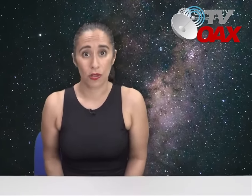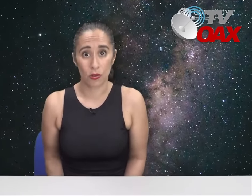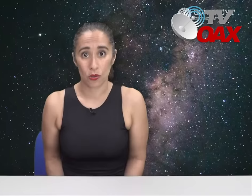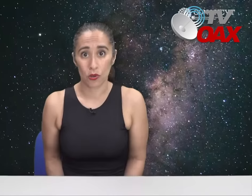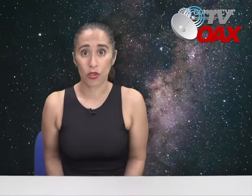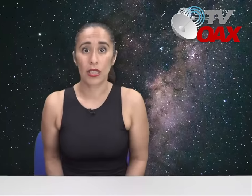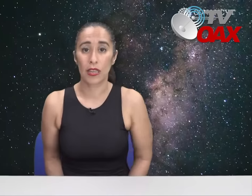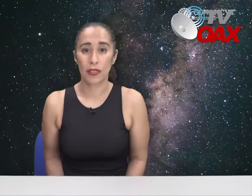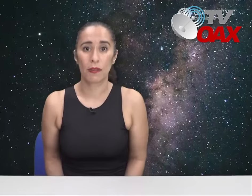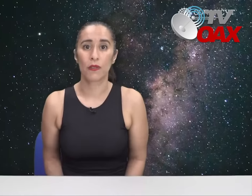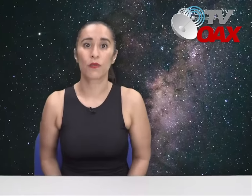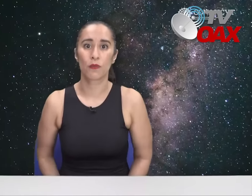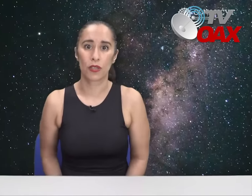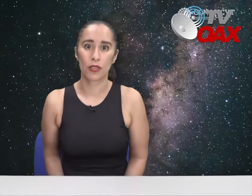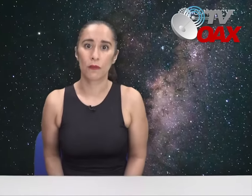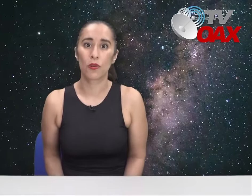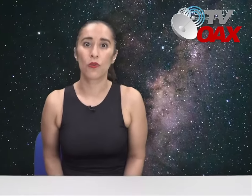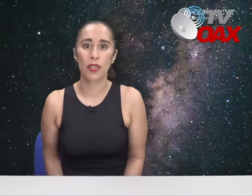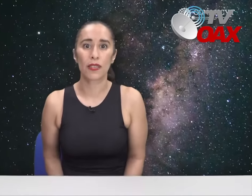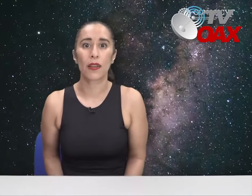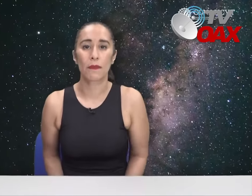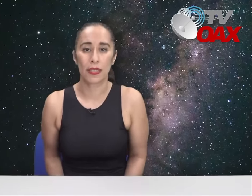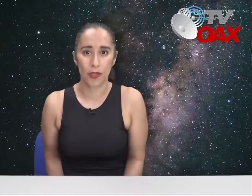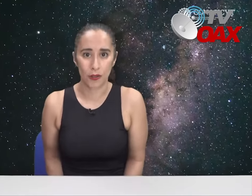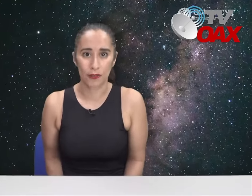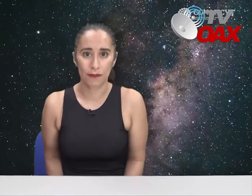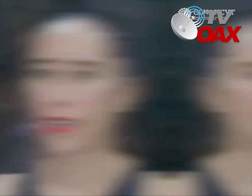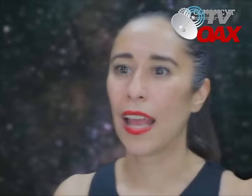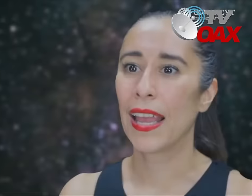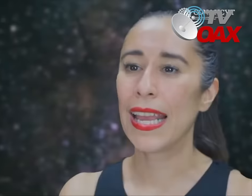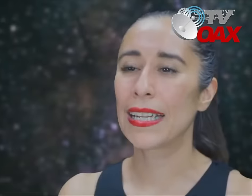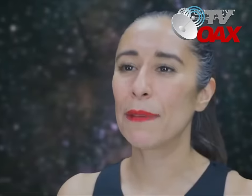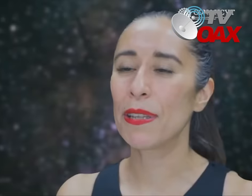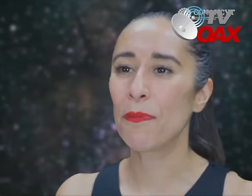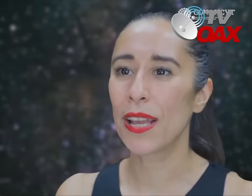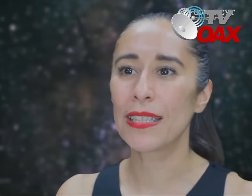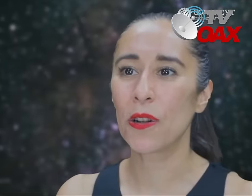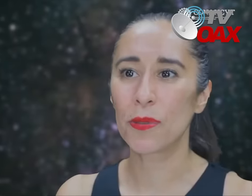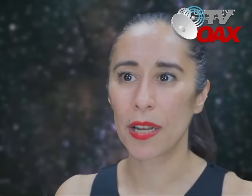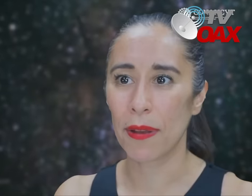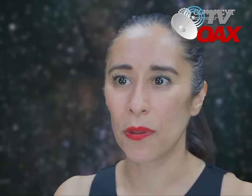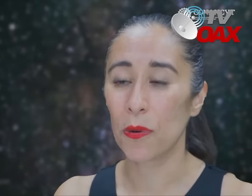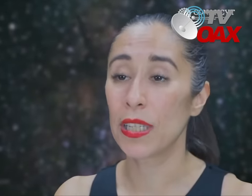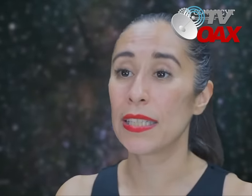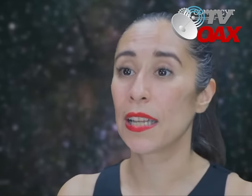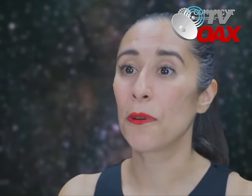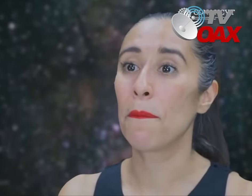our eyes and greatly harm our vision. The eclipse can be observed or Using